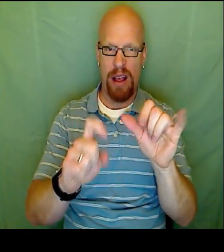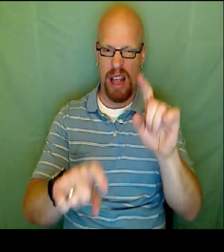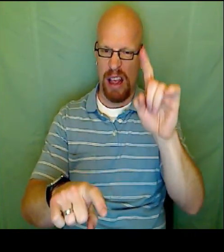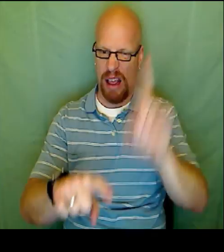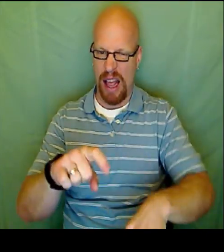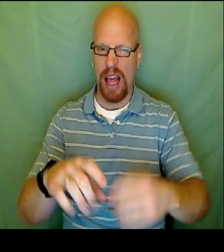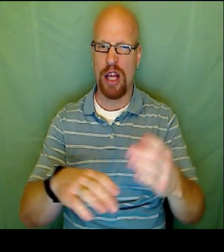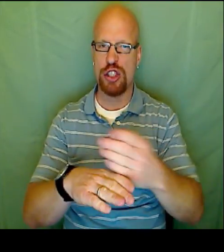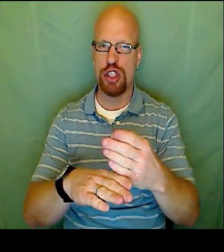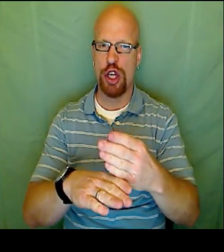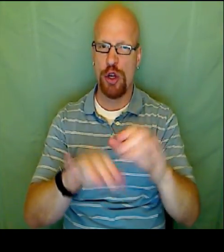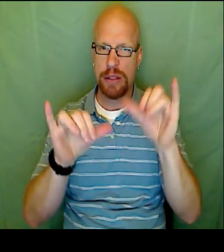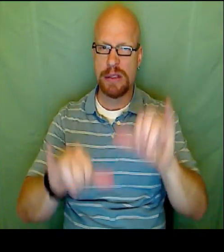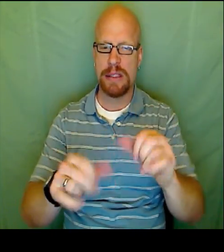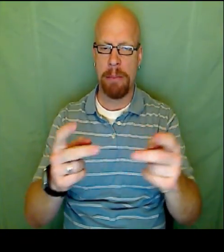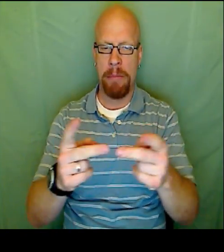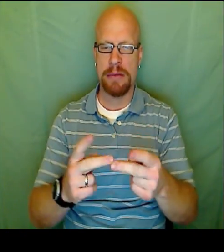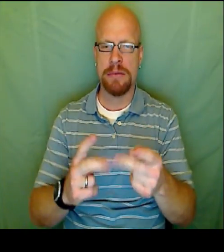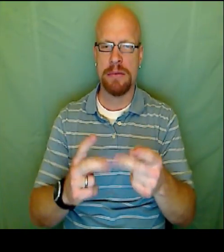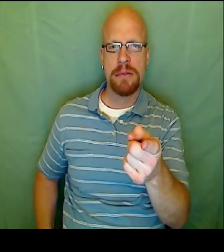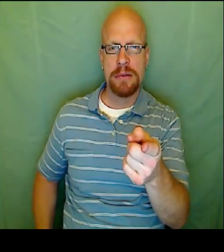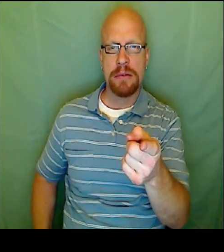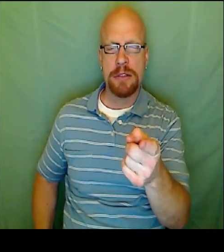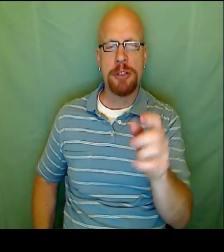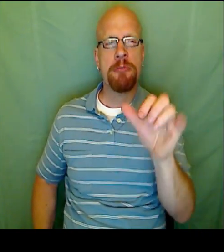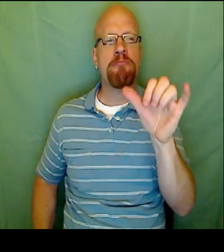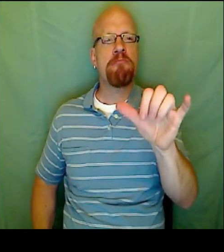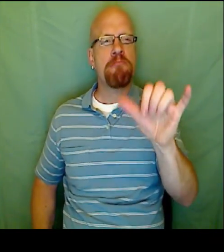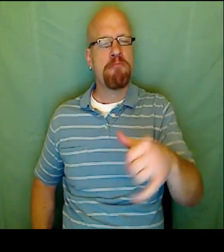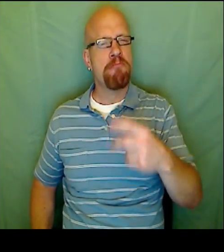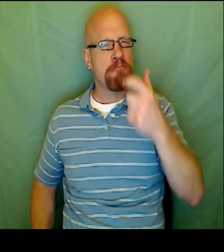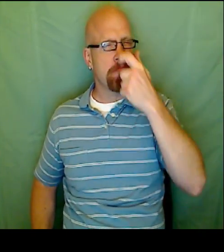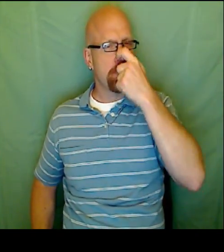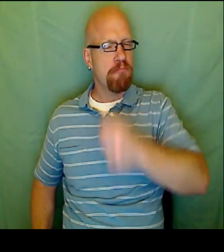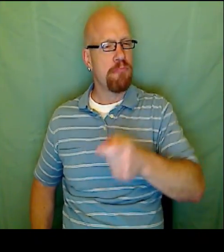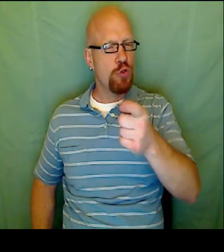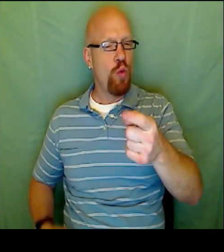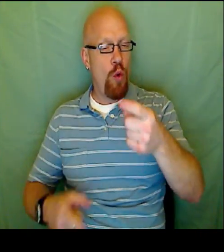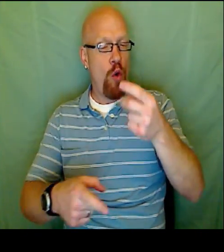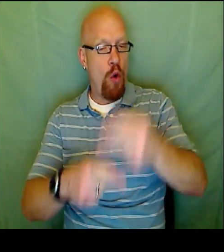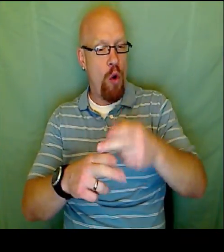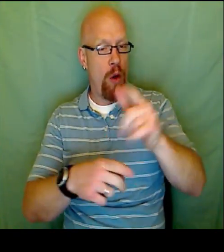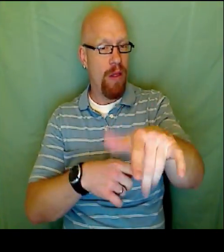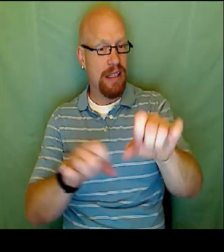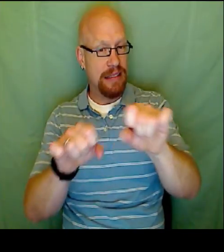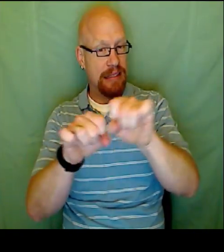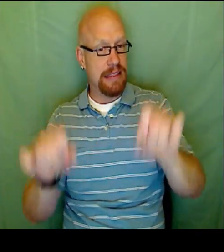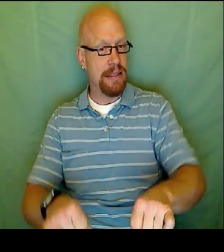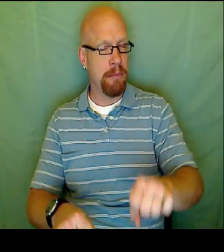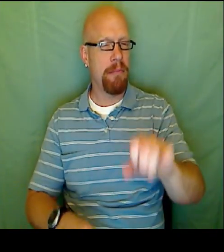They'll never touch and they'll never cross. So they will never share the same X and Y pair.